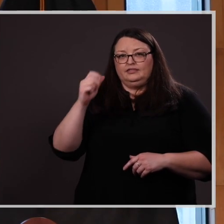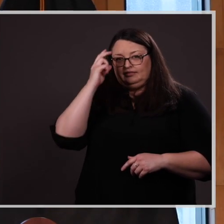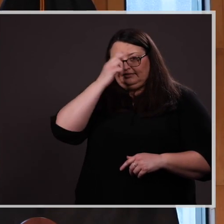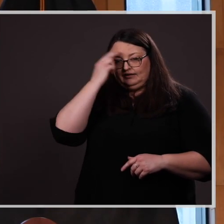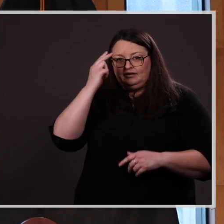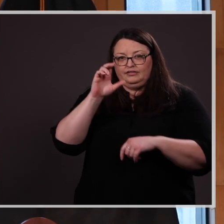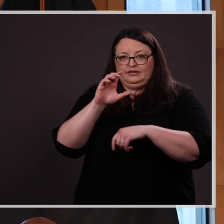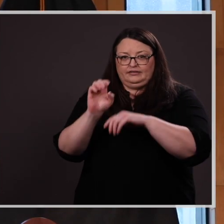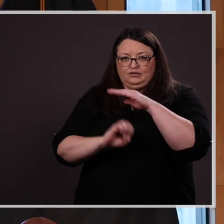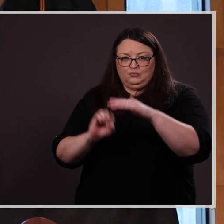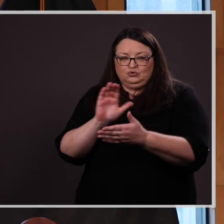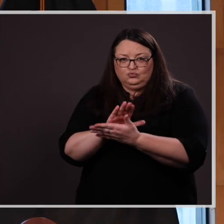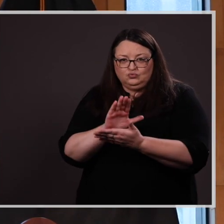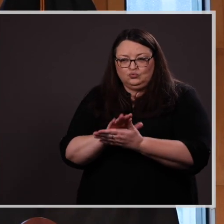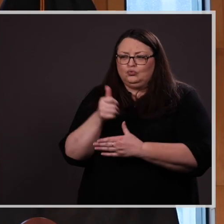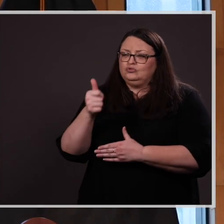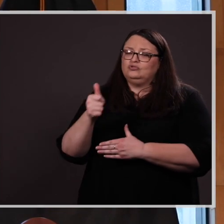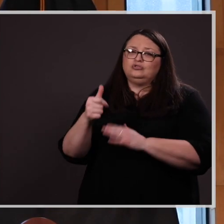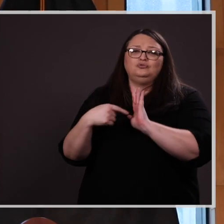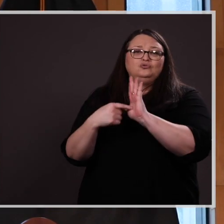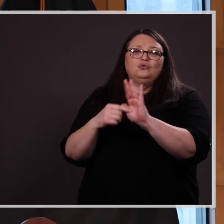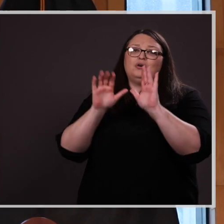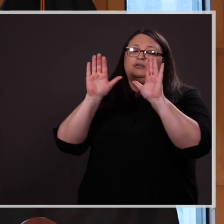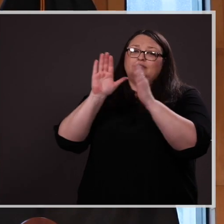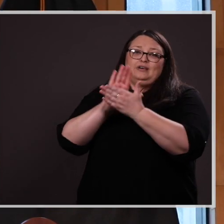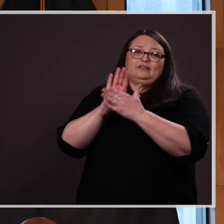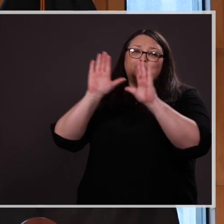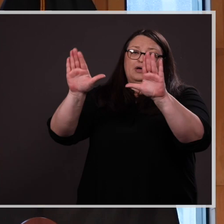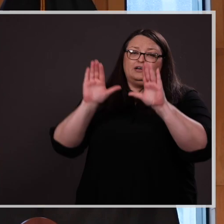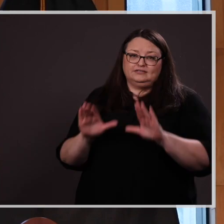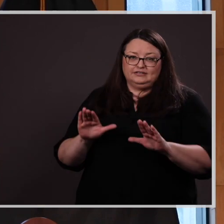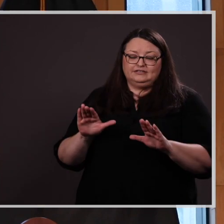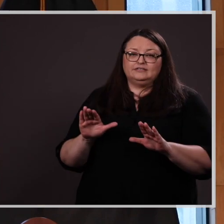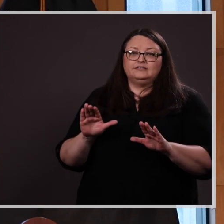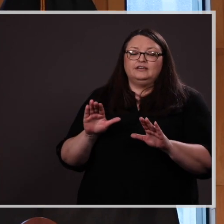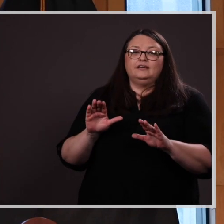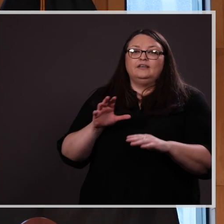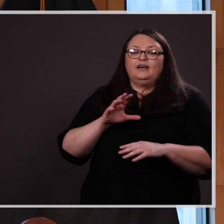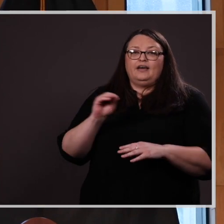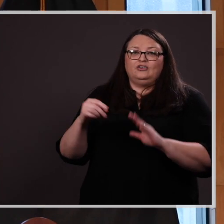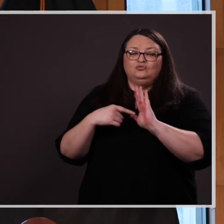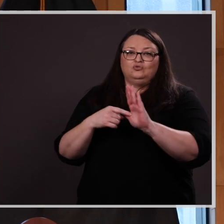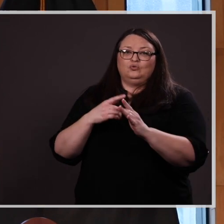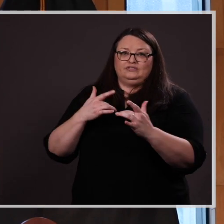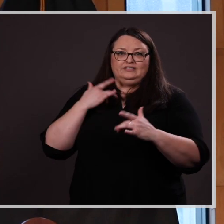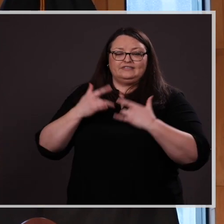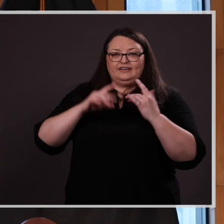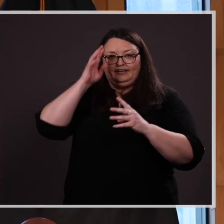Kaitlyn exemplifies academic excellence and represents the exciting innovative aspects